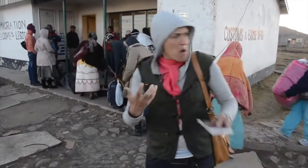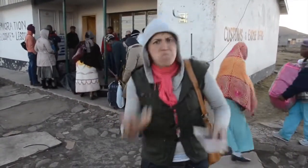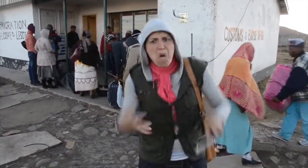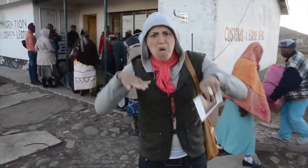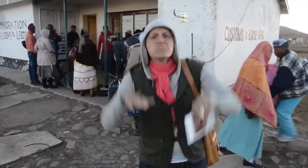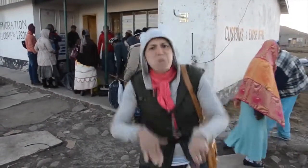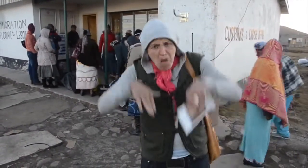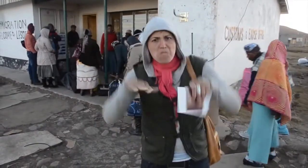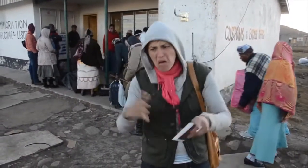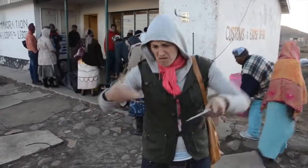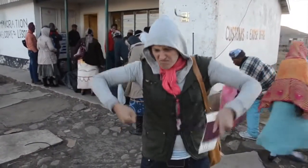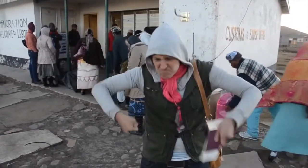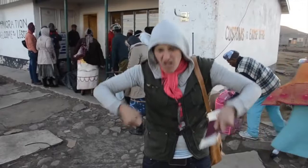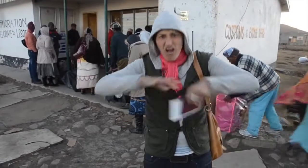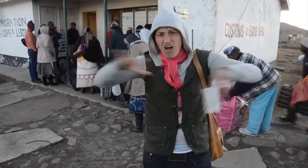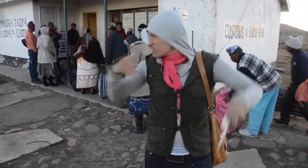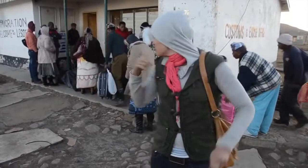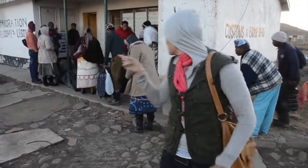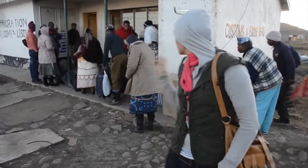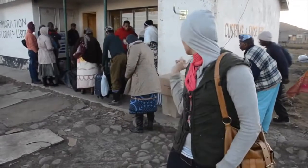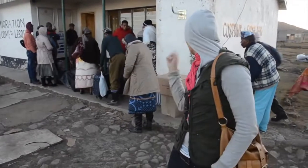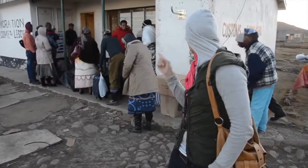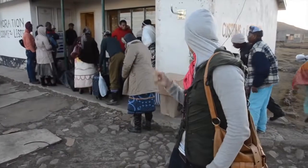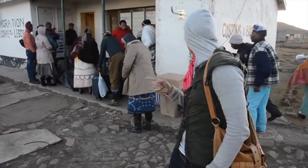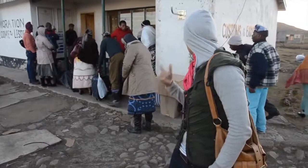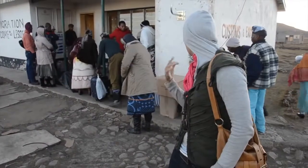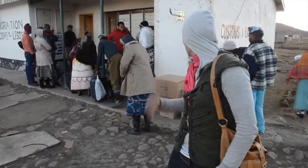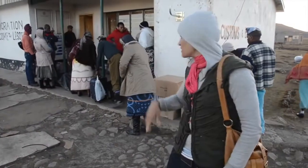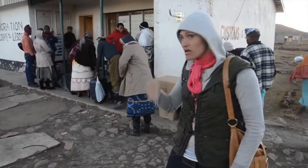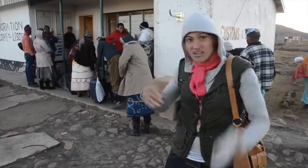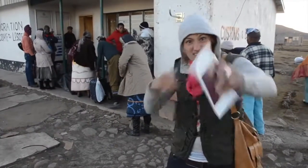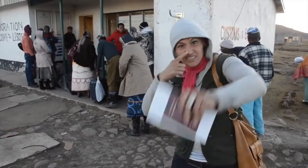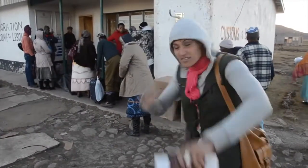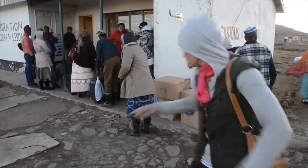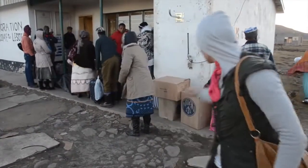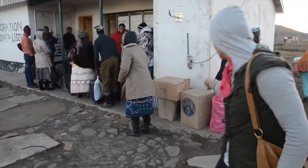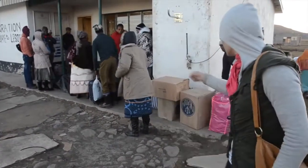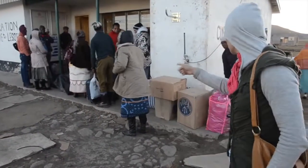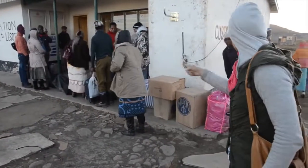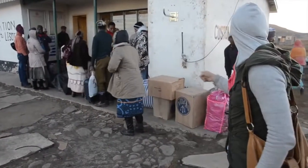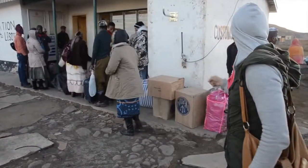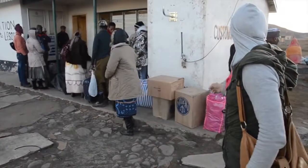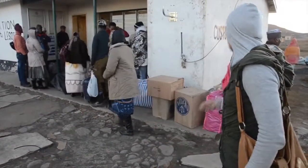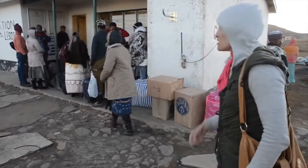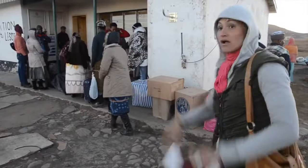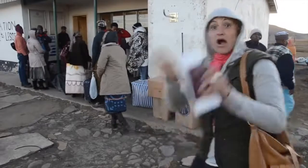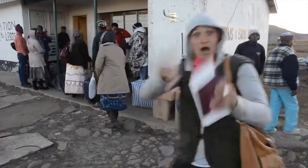They were packed in the vans, and with the luggage. See all those boxes?